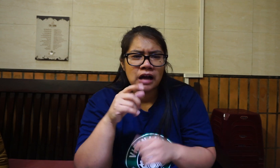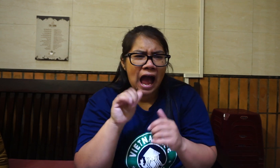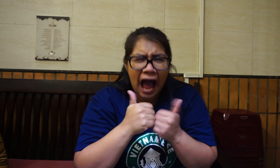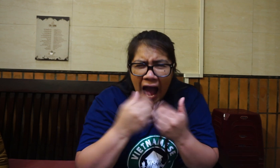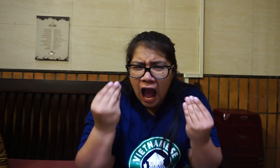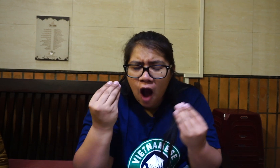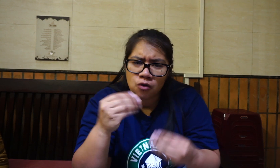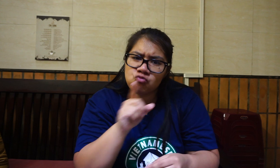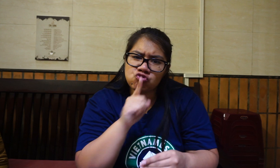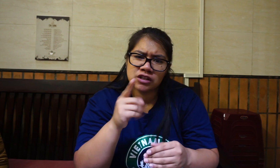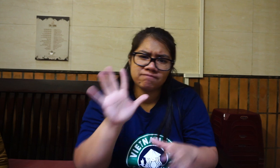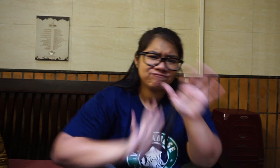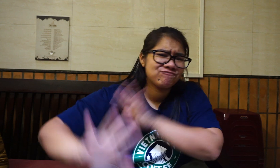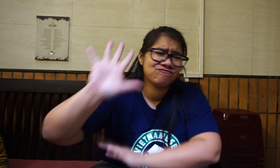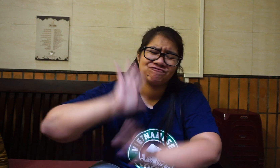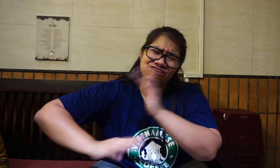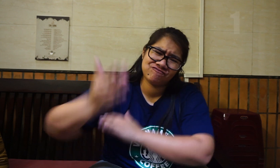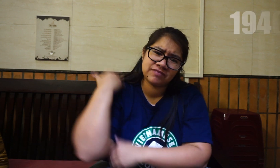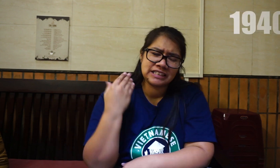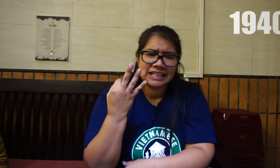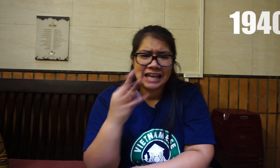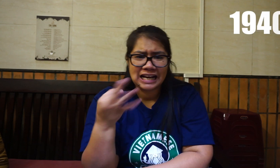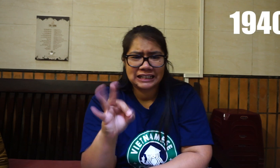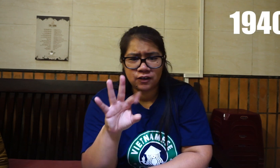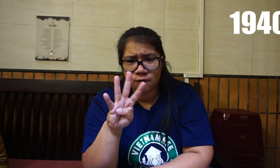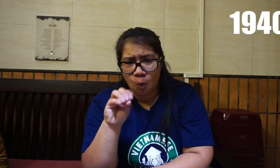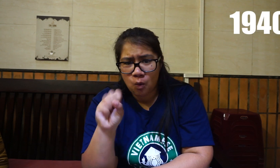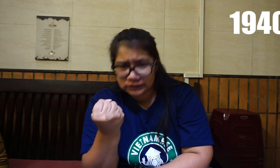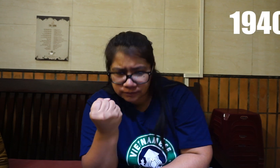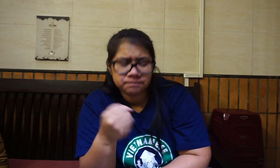How? Back then in 1940s,